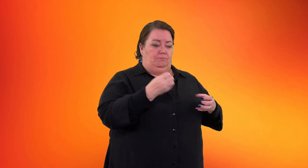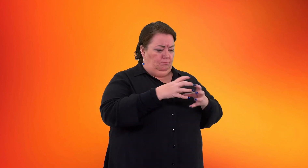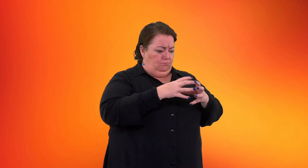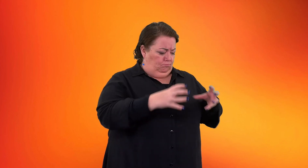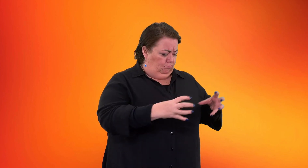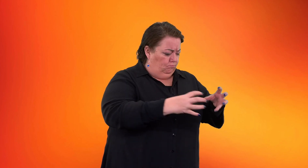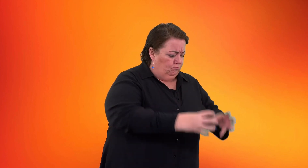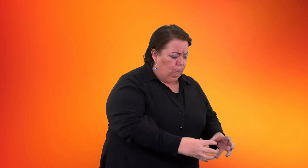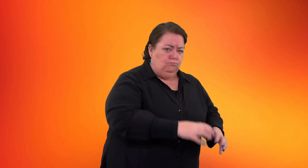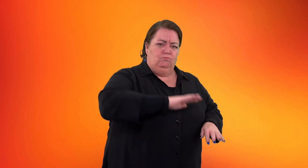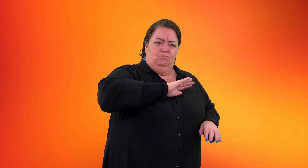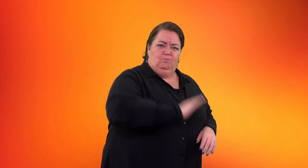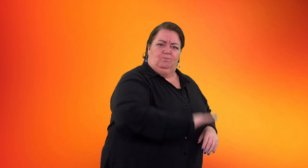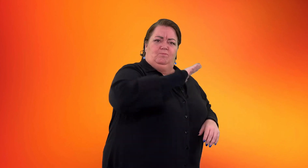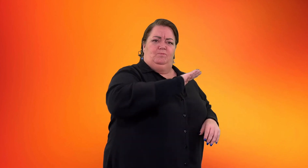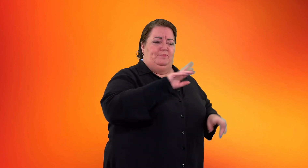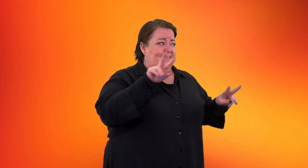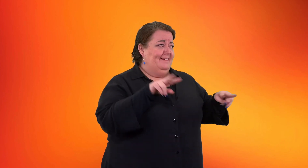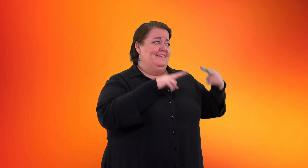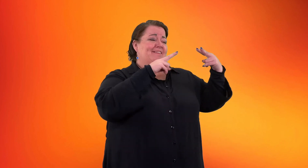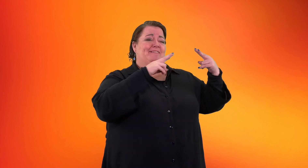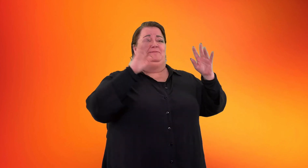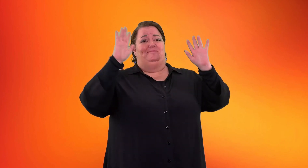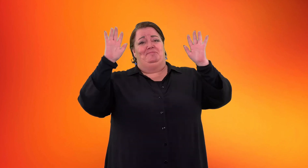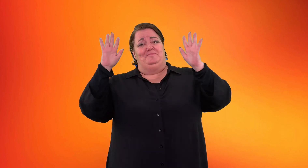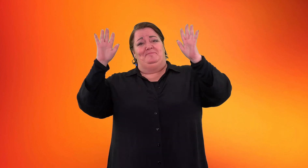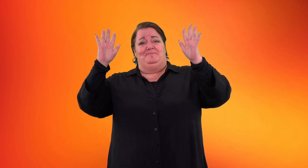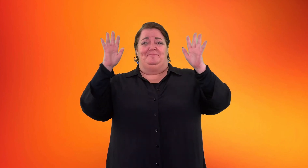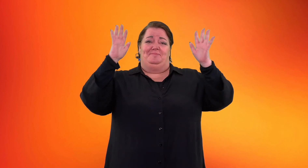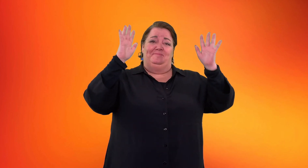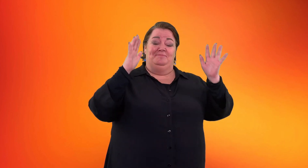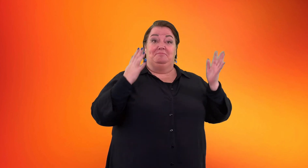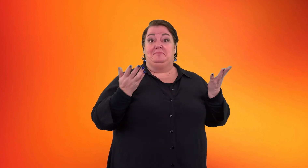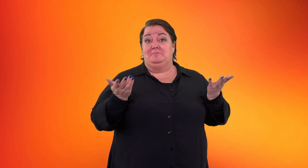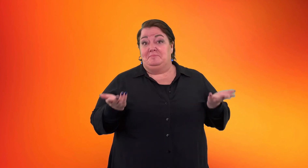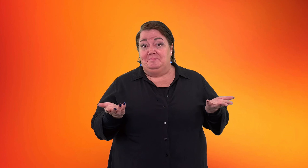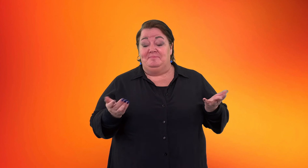or smash the glass on the floor and cheering,